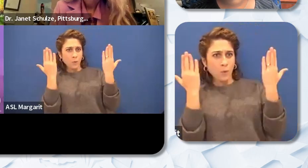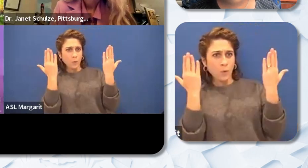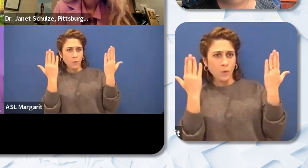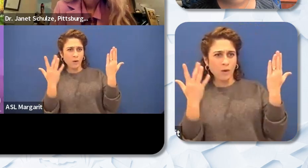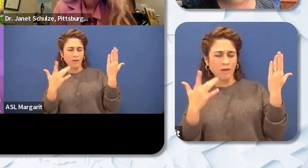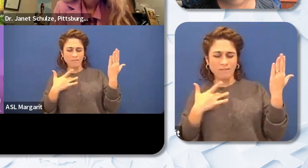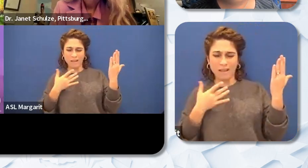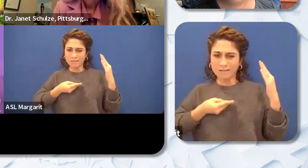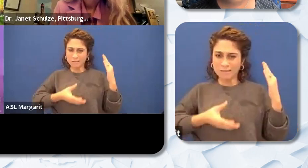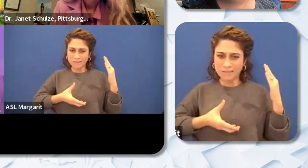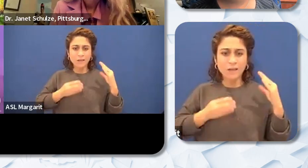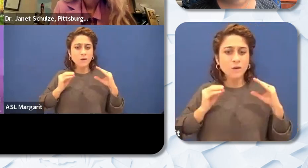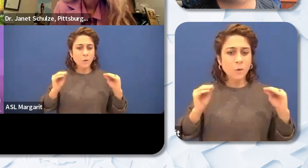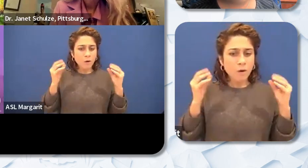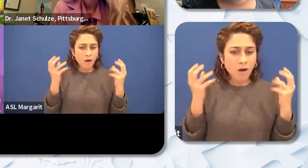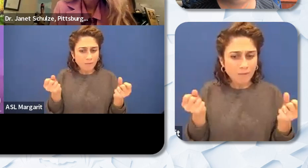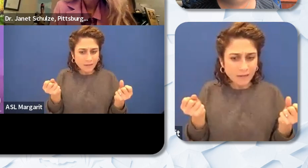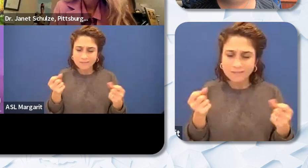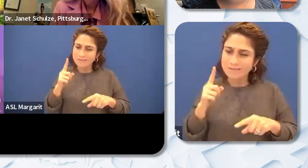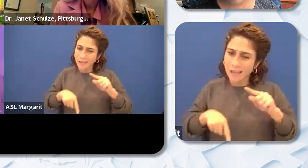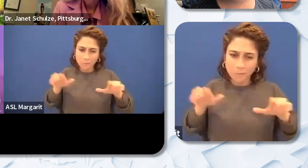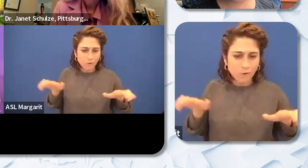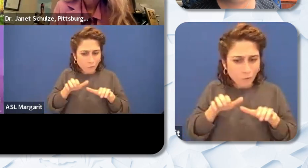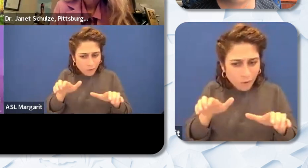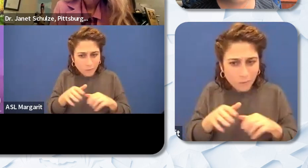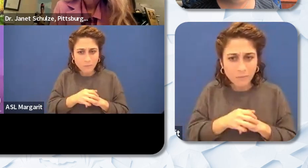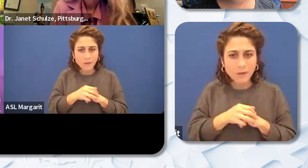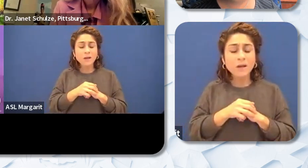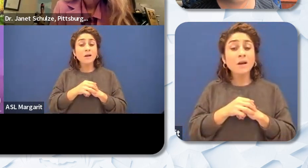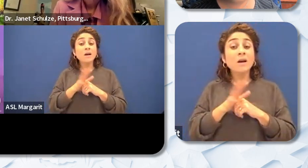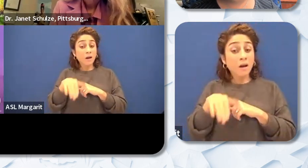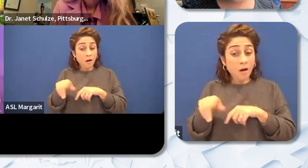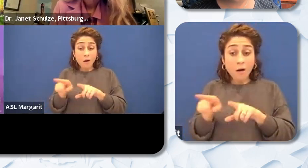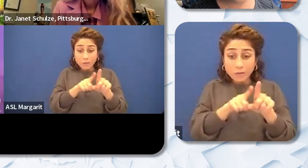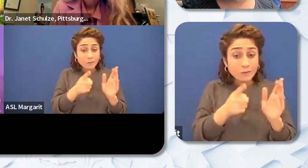sometimes the way the the see Black people when they are really passionate or they are really